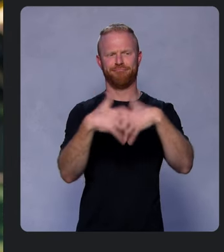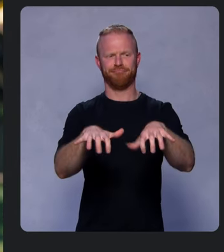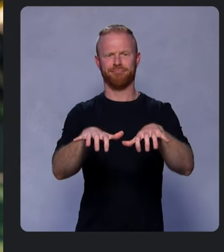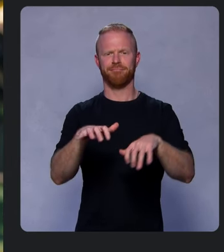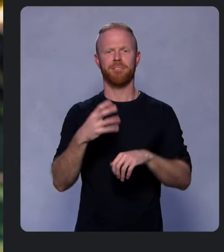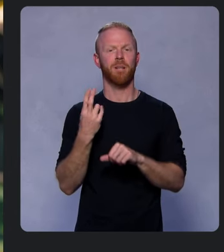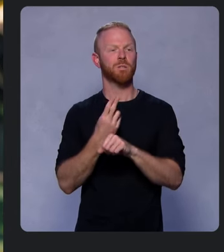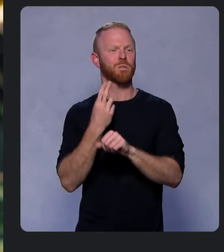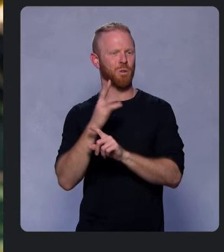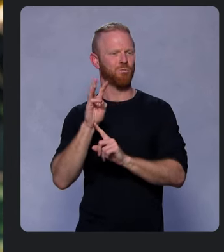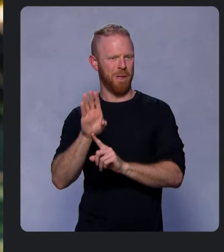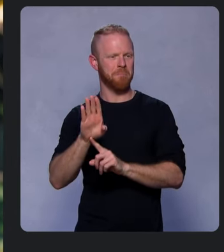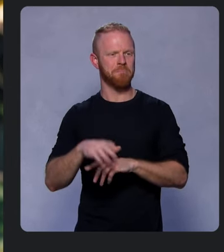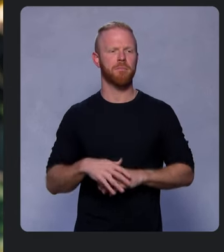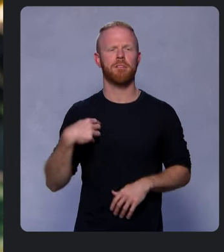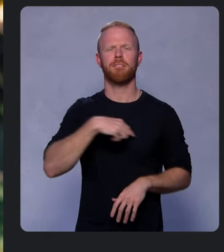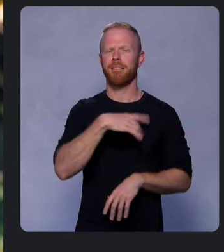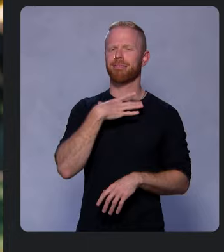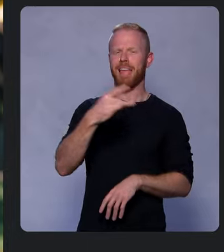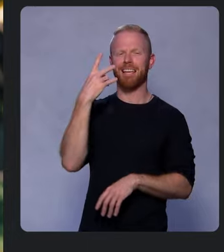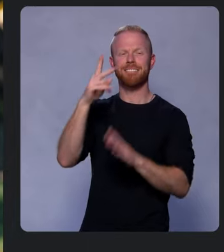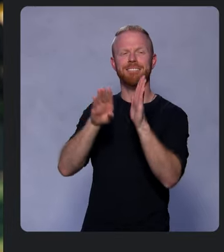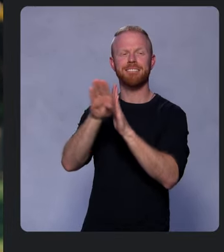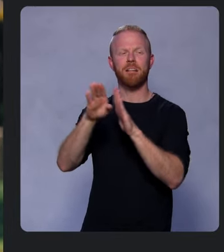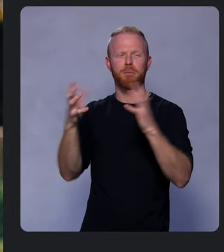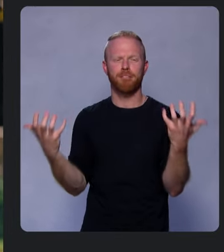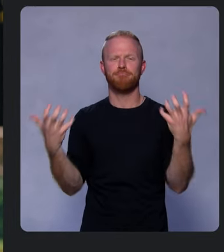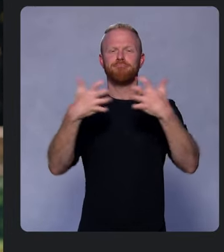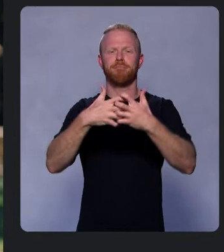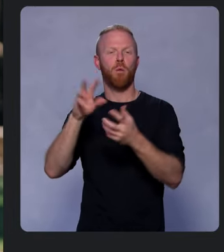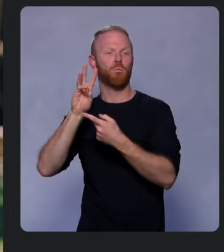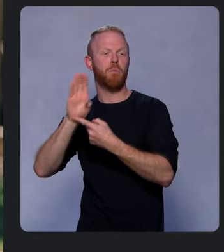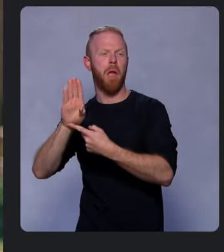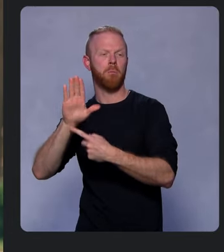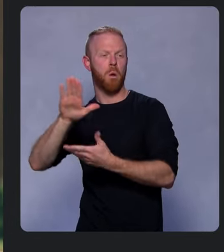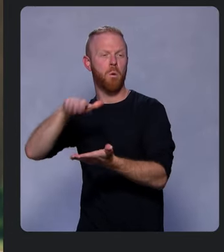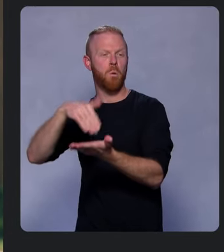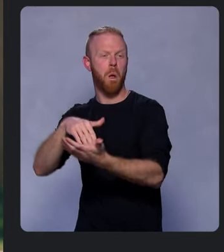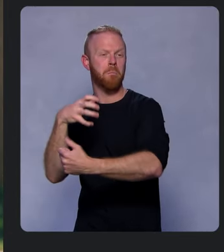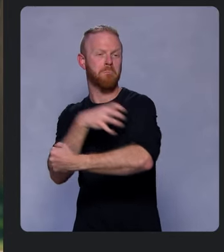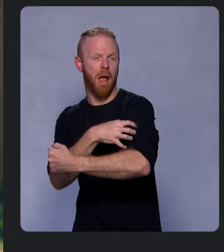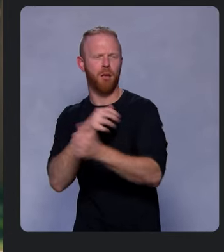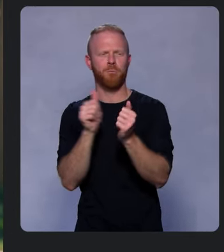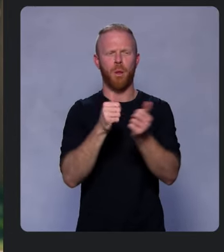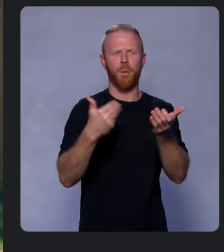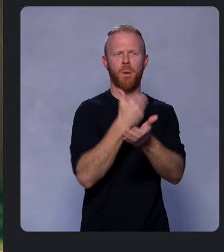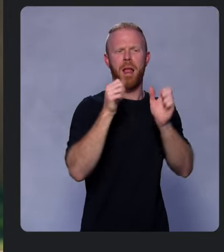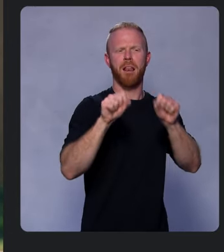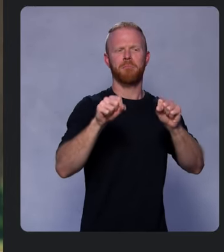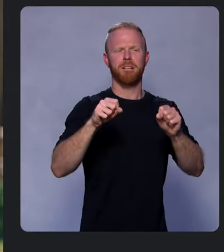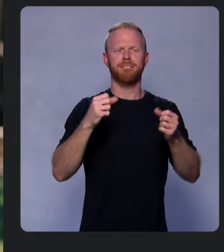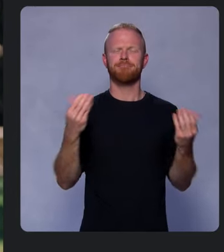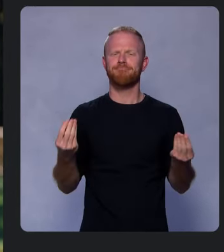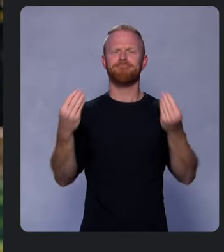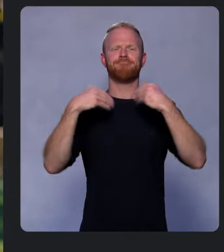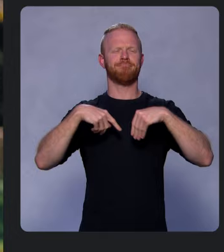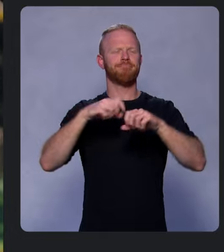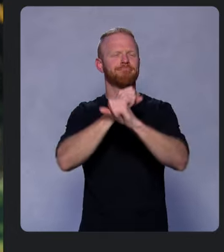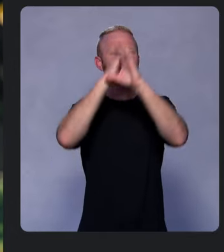We love to see developers combine the web’s core powers with new capabilities and give us a clear vision of what the web can be.